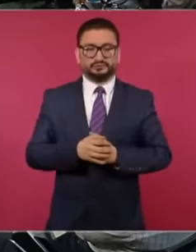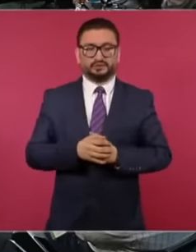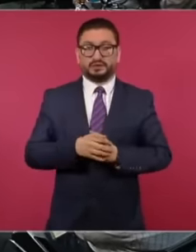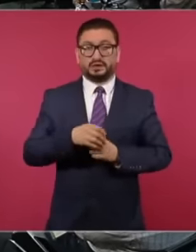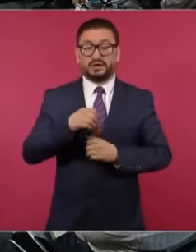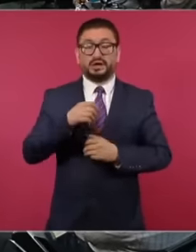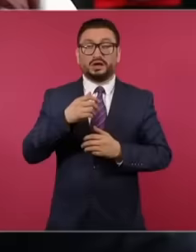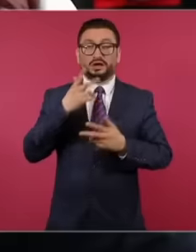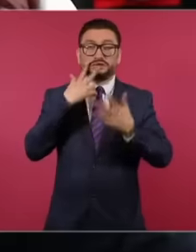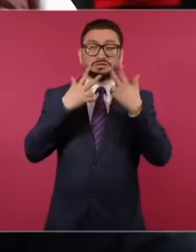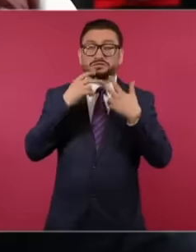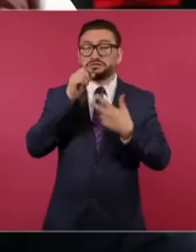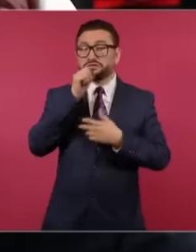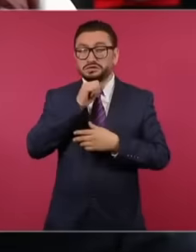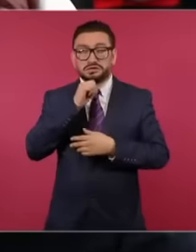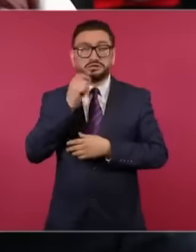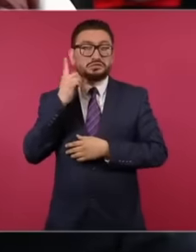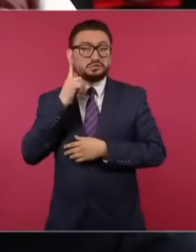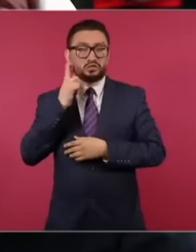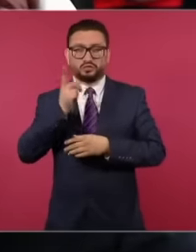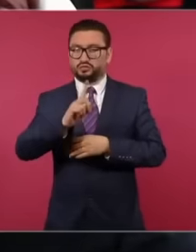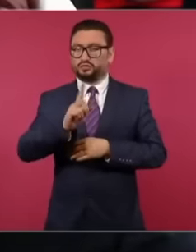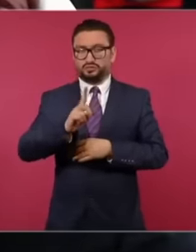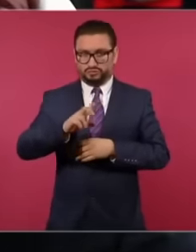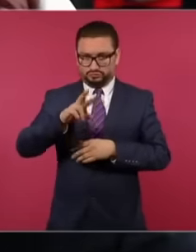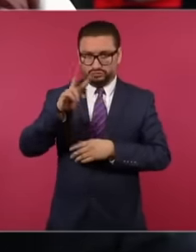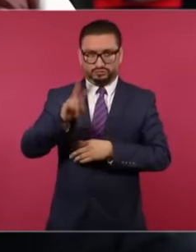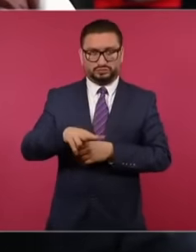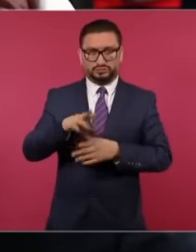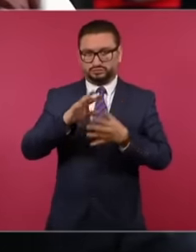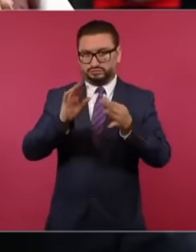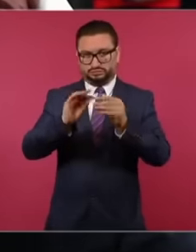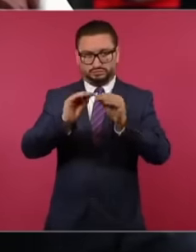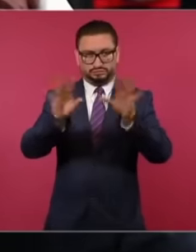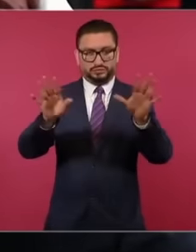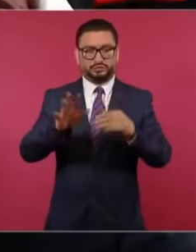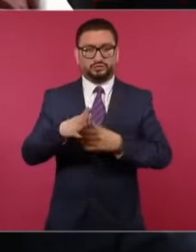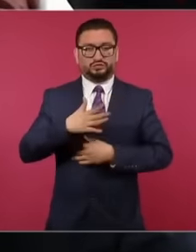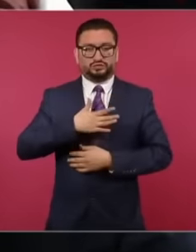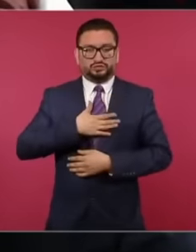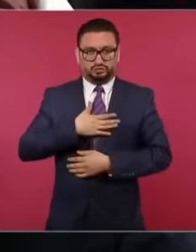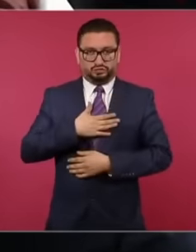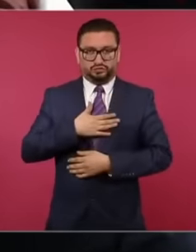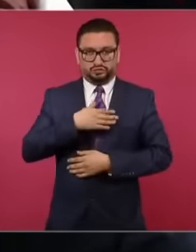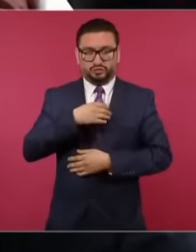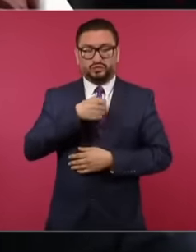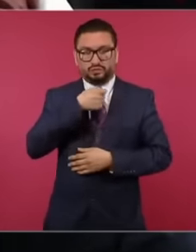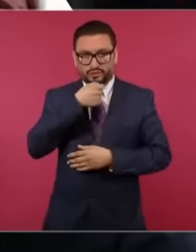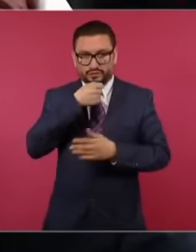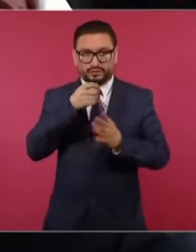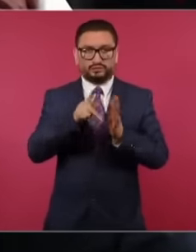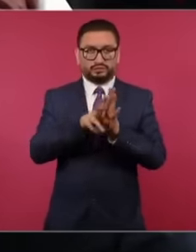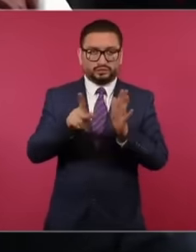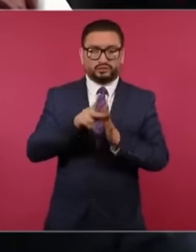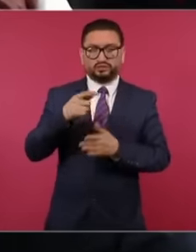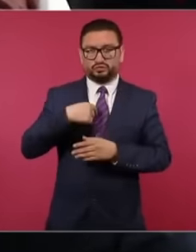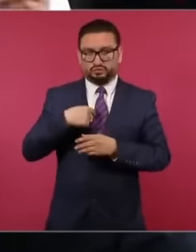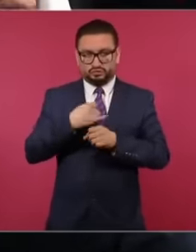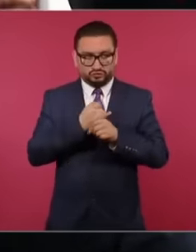this is not just hearsay to clarify it. In addition to being a journalist, I am an academic and I am part